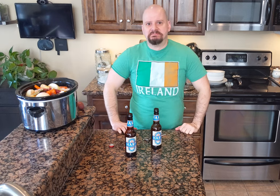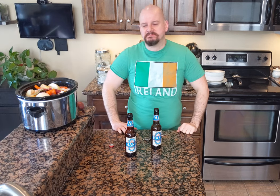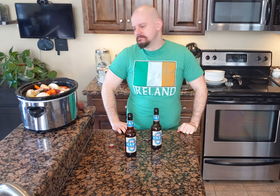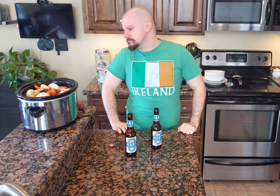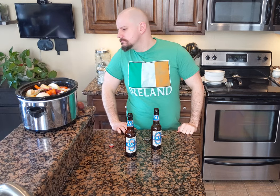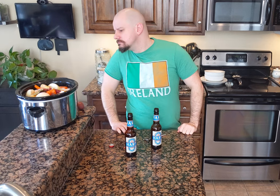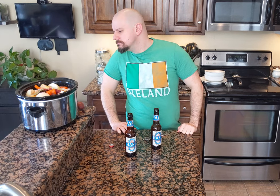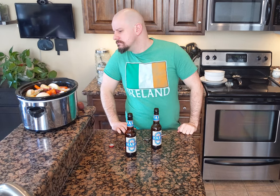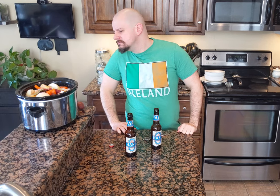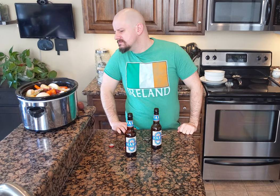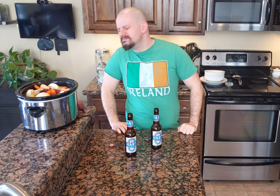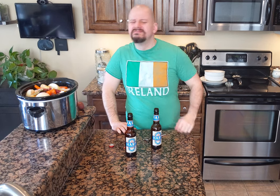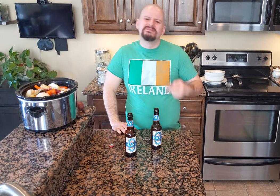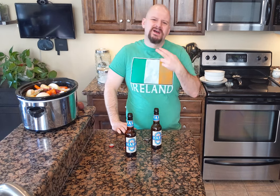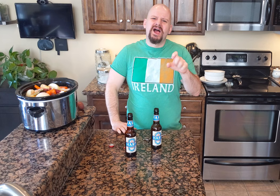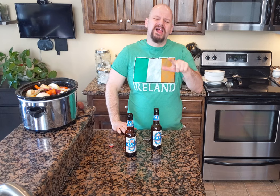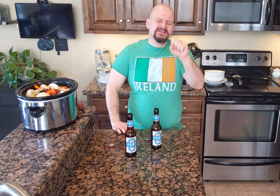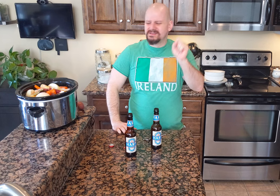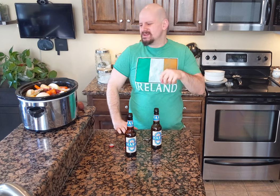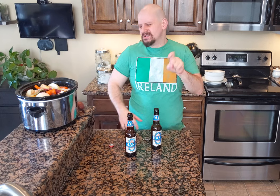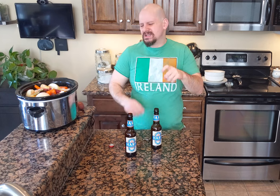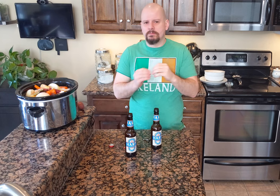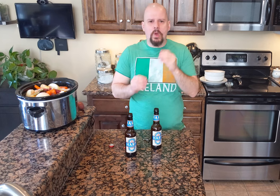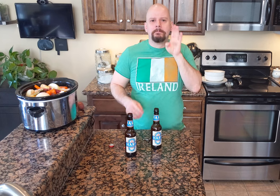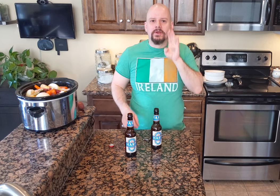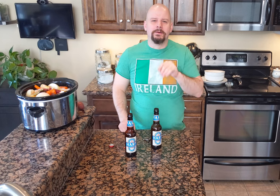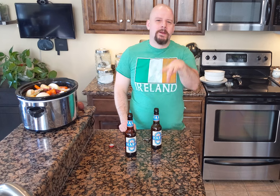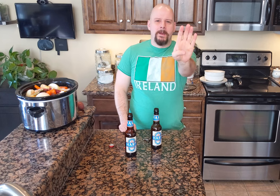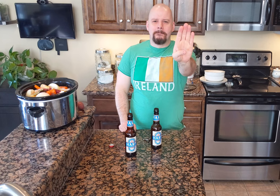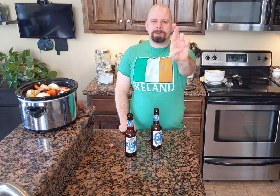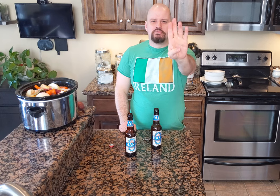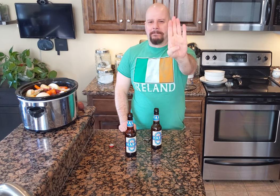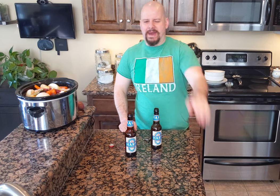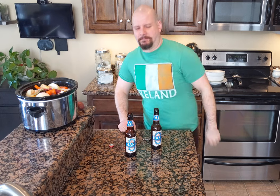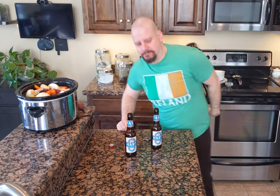Hell yeah, you need more beer. Be right back.